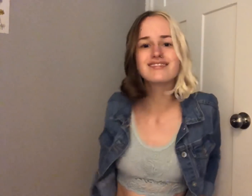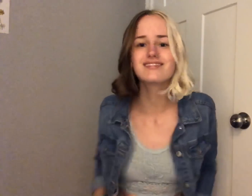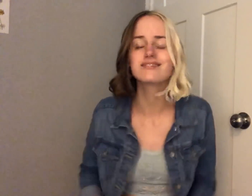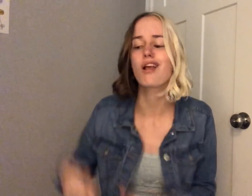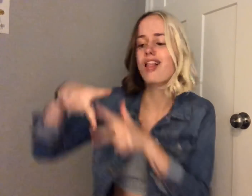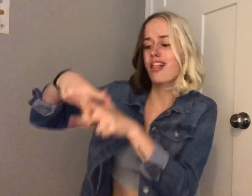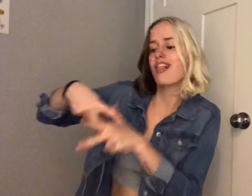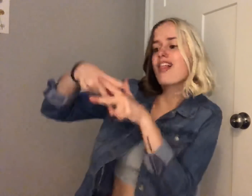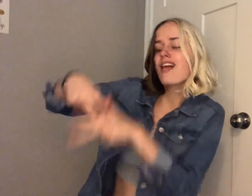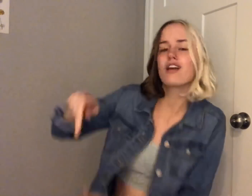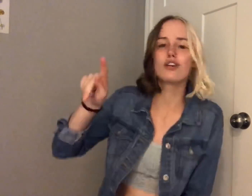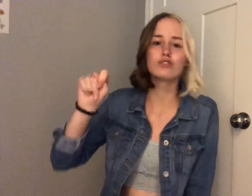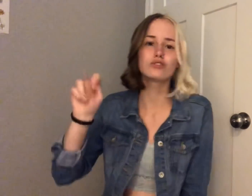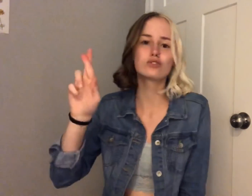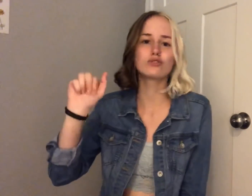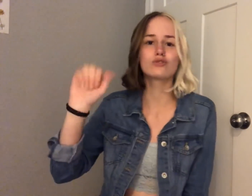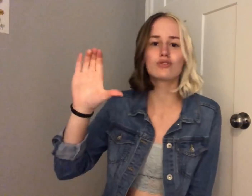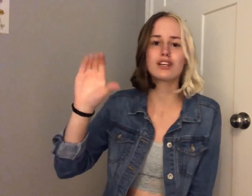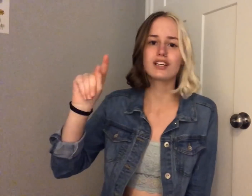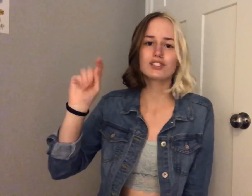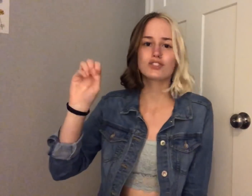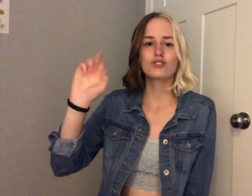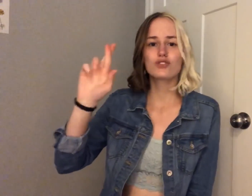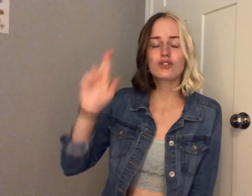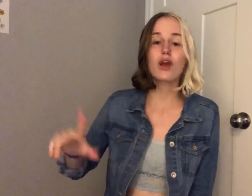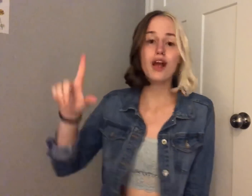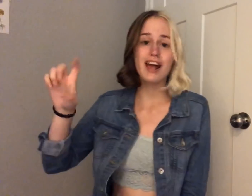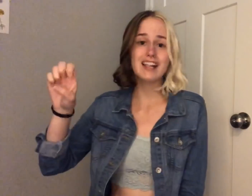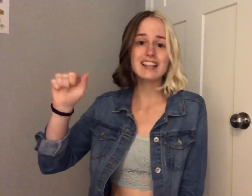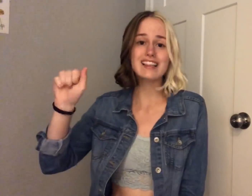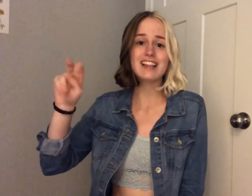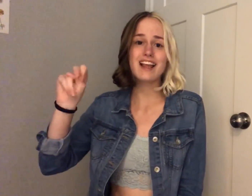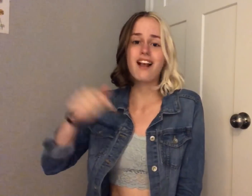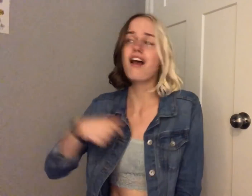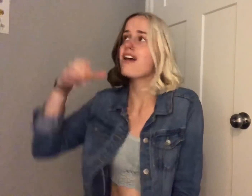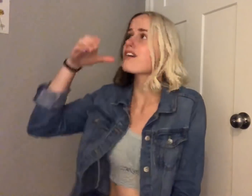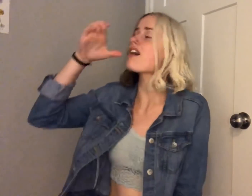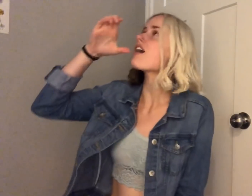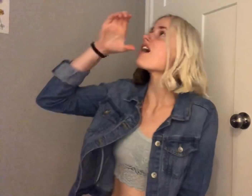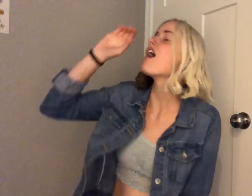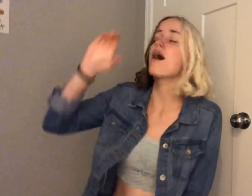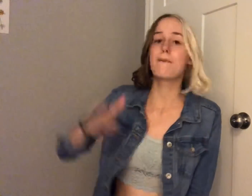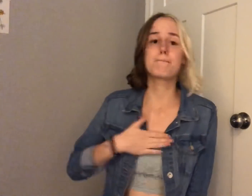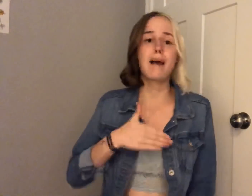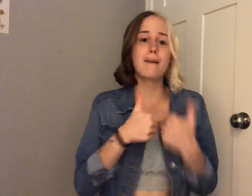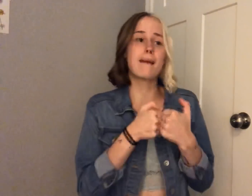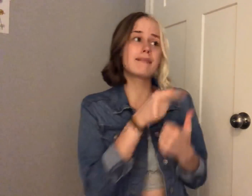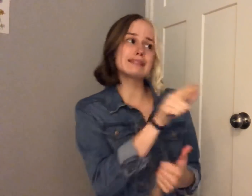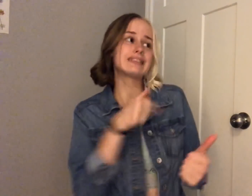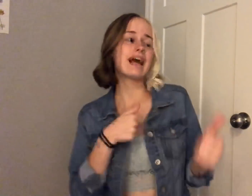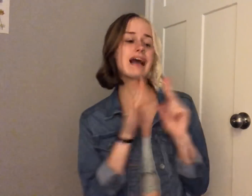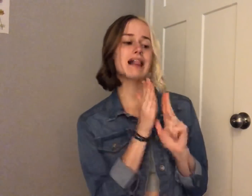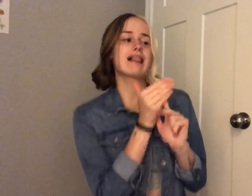Ridin' on a tractor Lean all in my bladder Cheated on my baby You can go and ask her